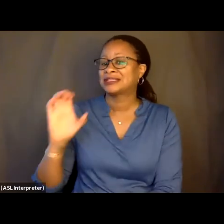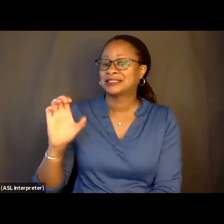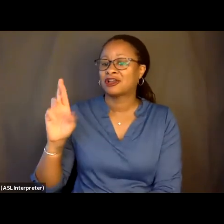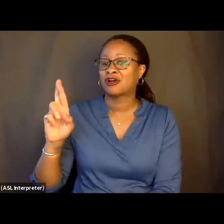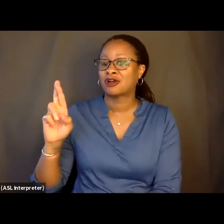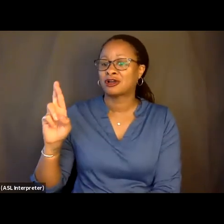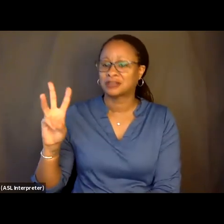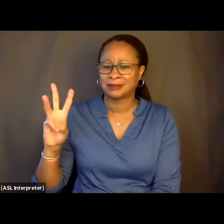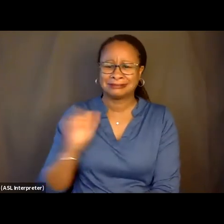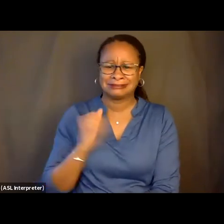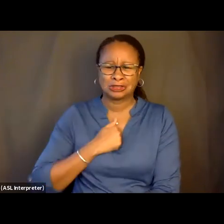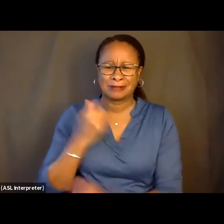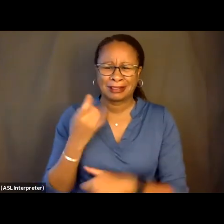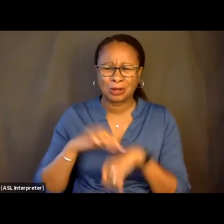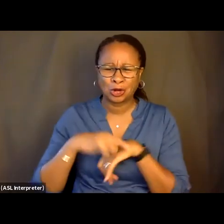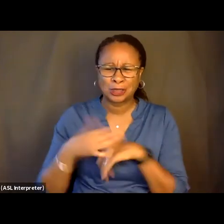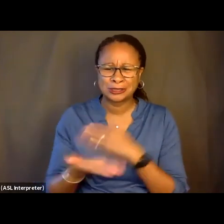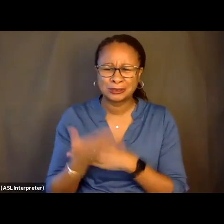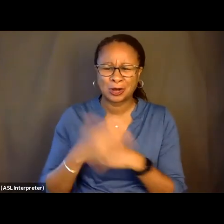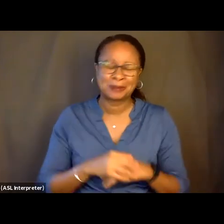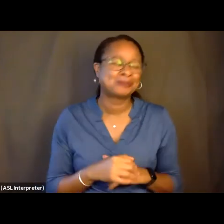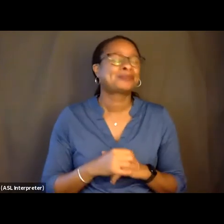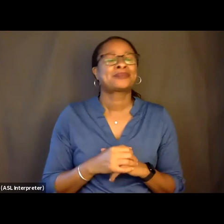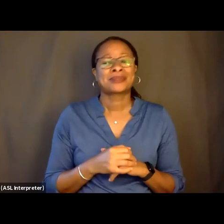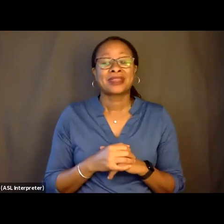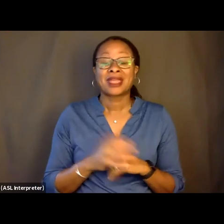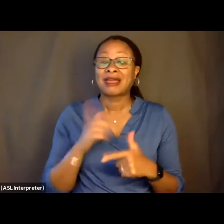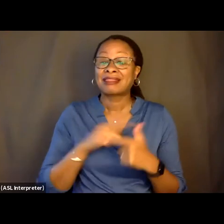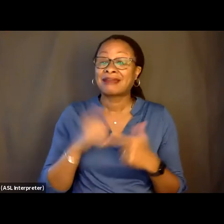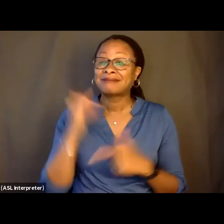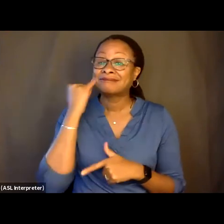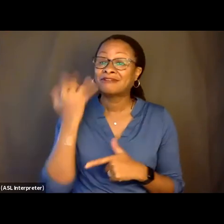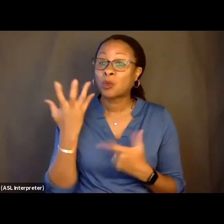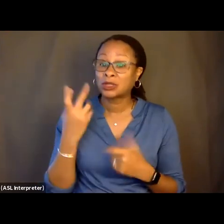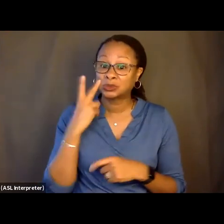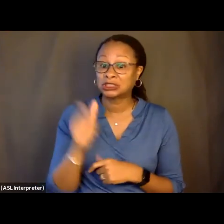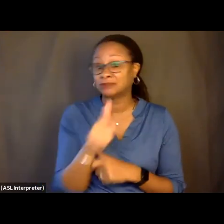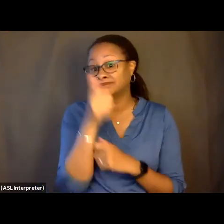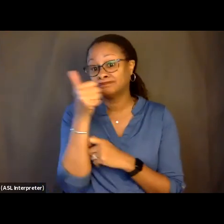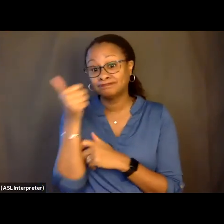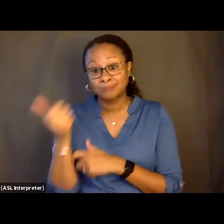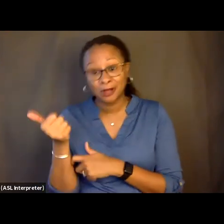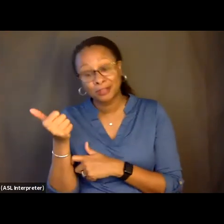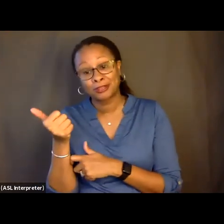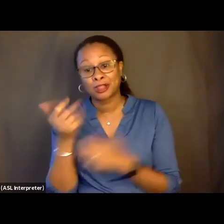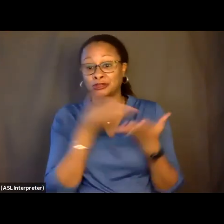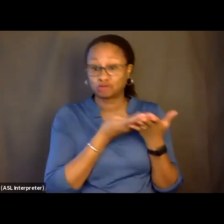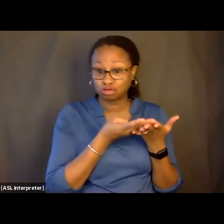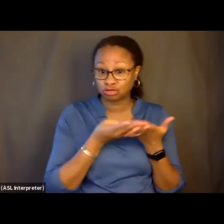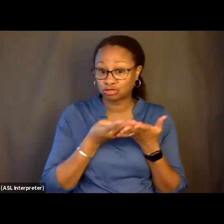It's a little early here. And if you want to see any other screenings by the International